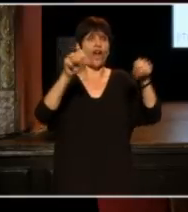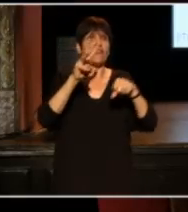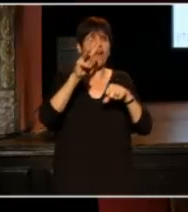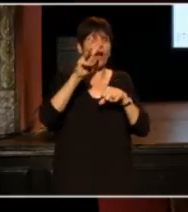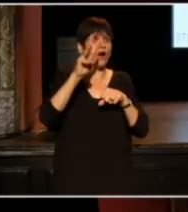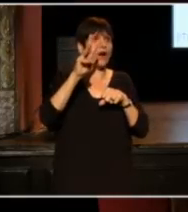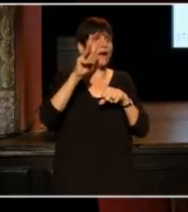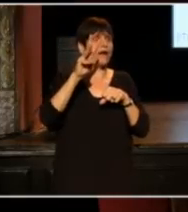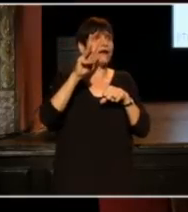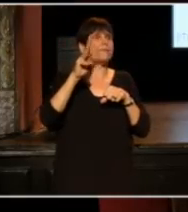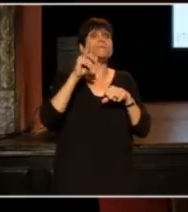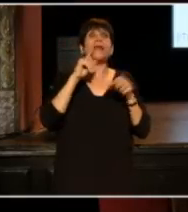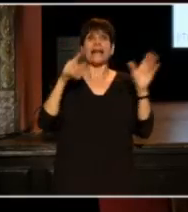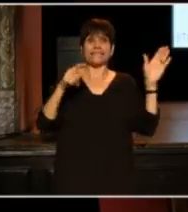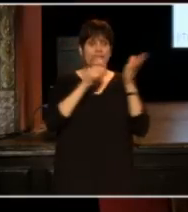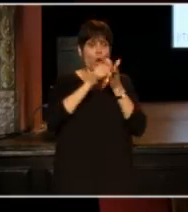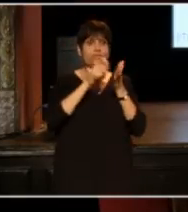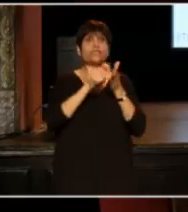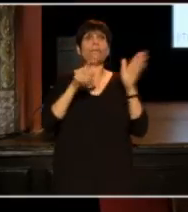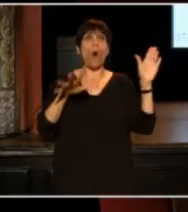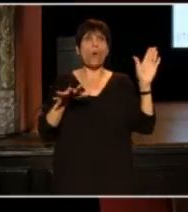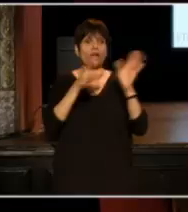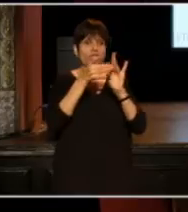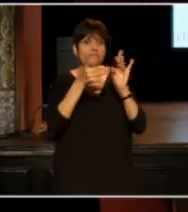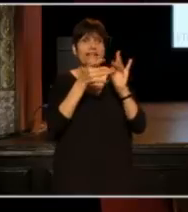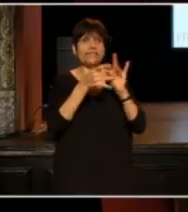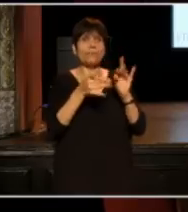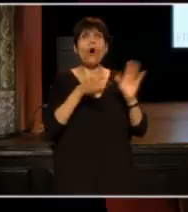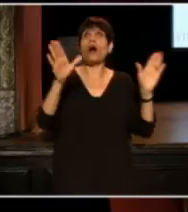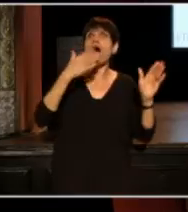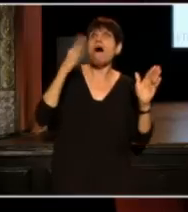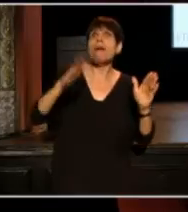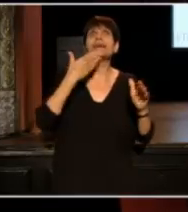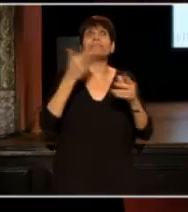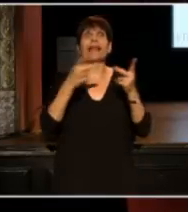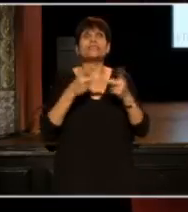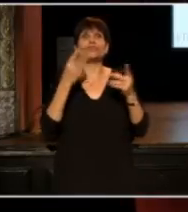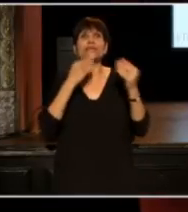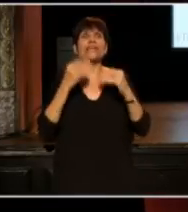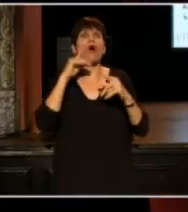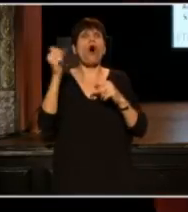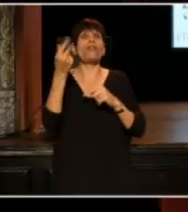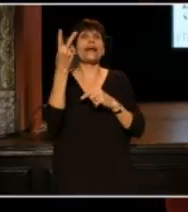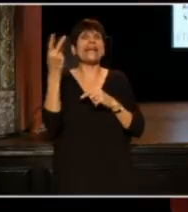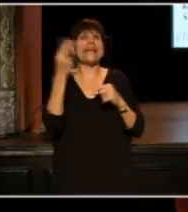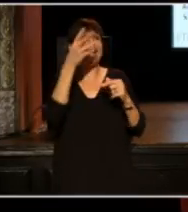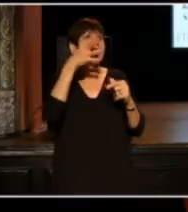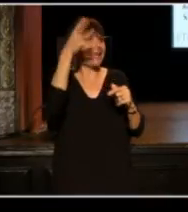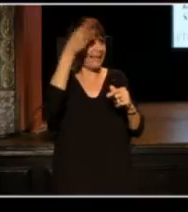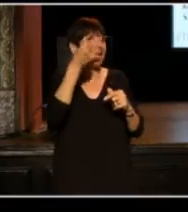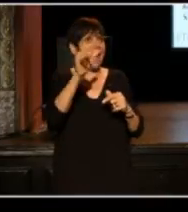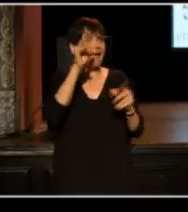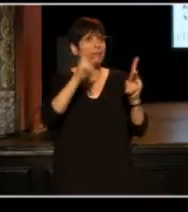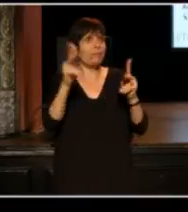and they started adding testimonials about how great Big Earl's is. If you are gay.